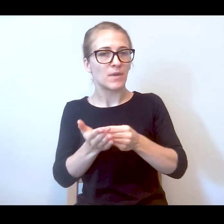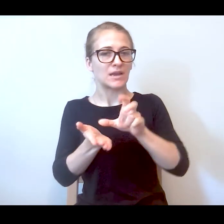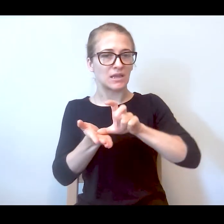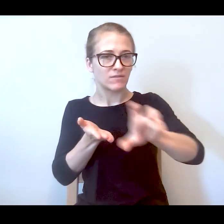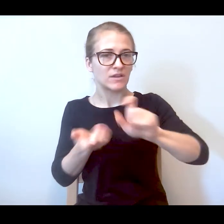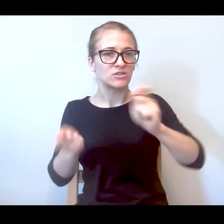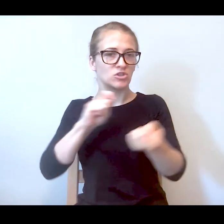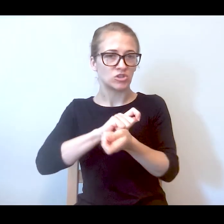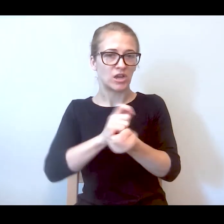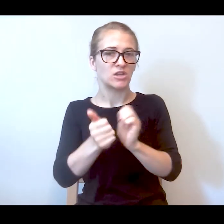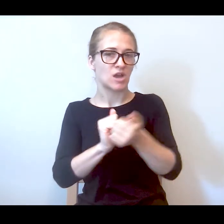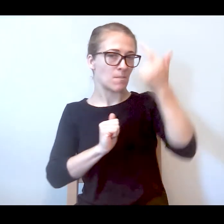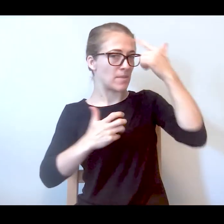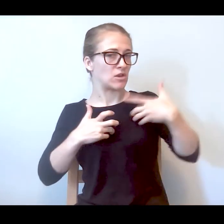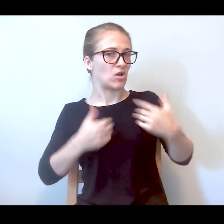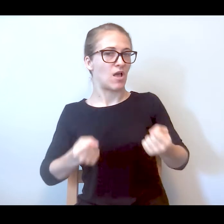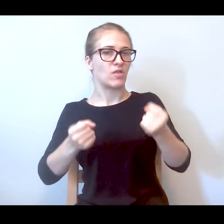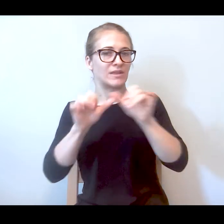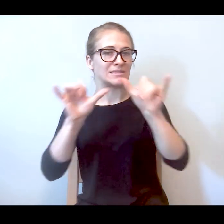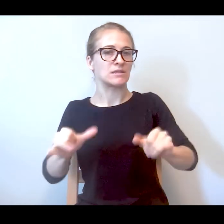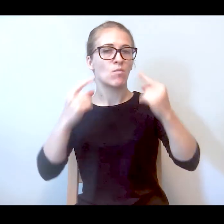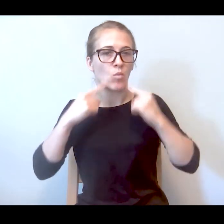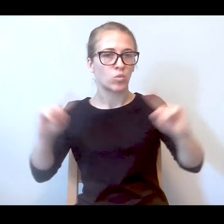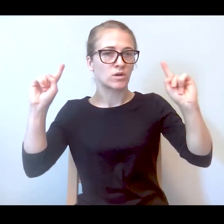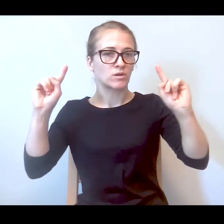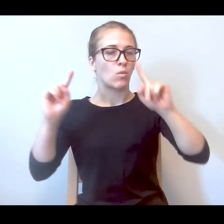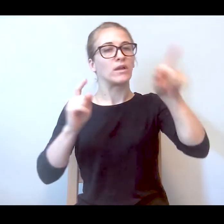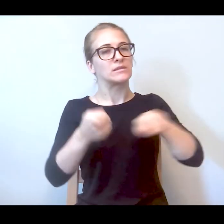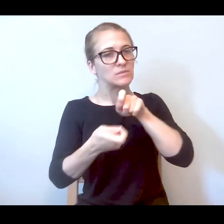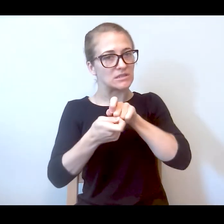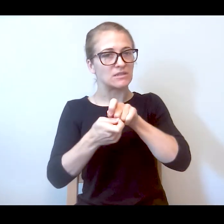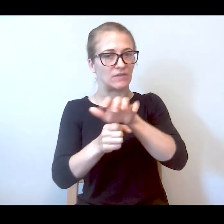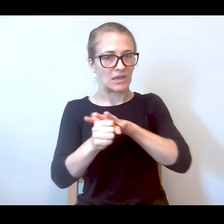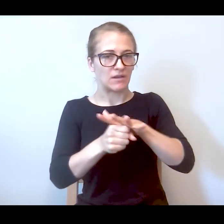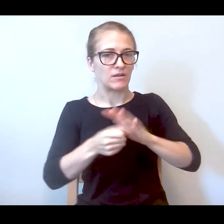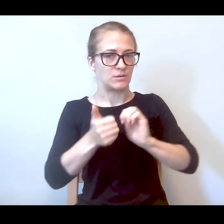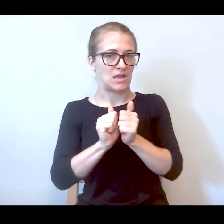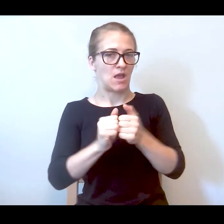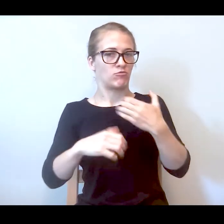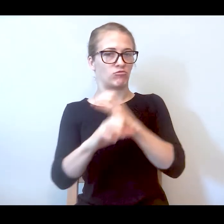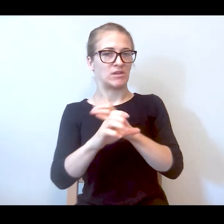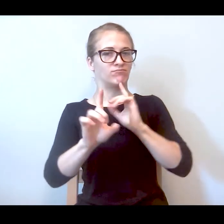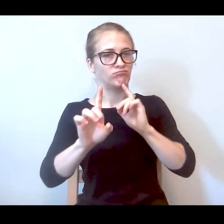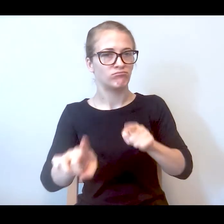mental health system worked, and one specific area was how crisis was responded to and avoiding the use